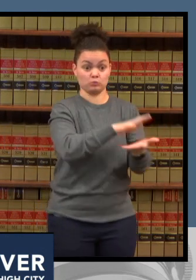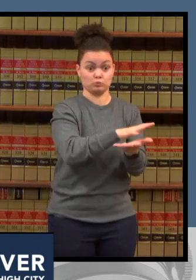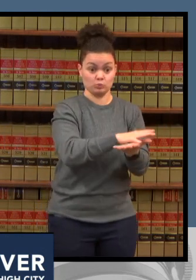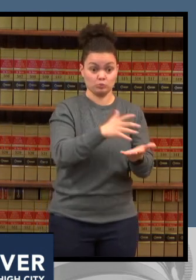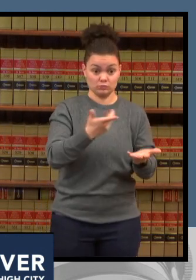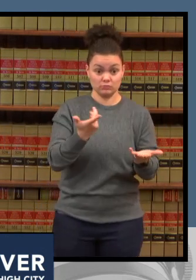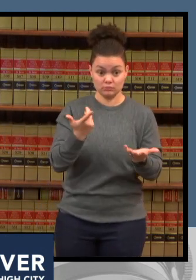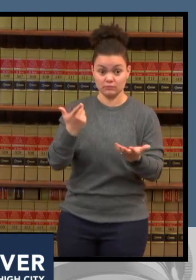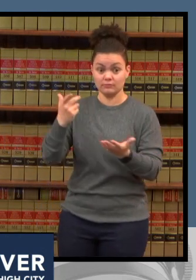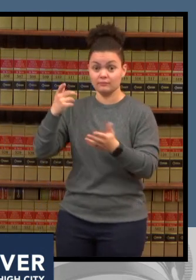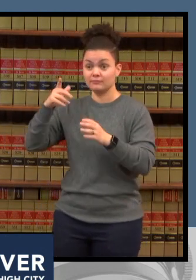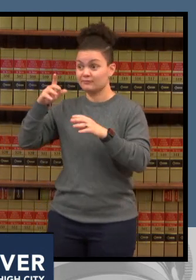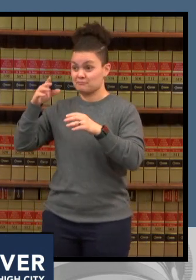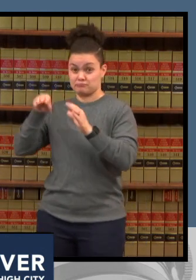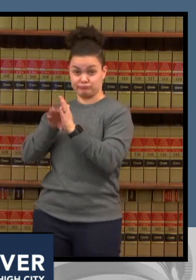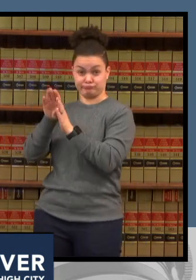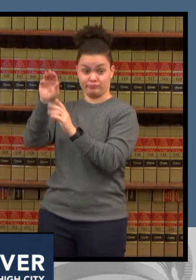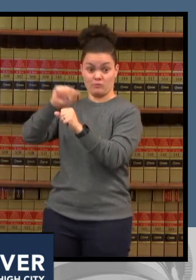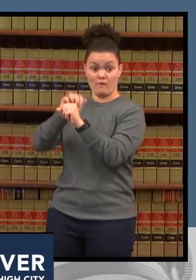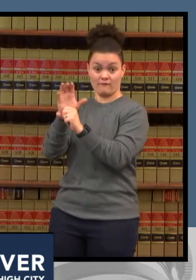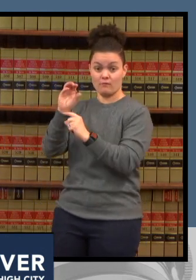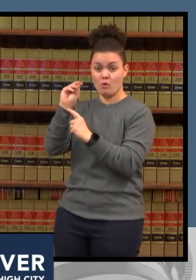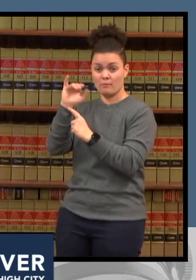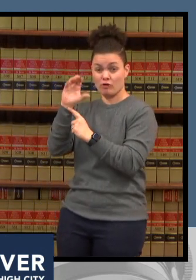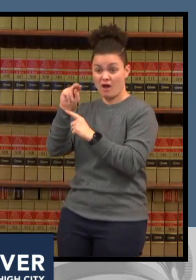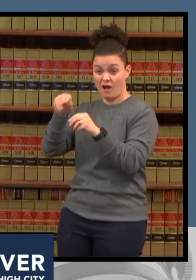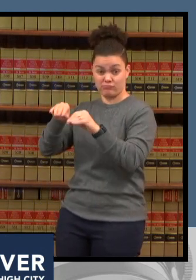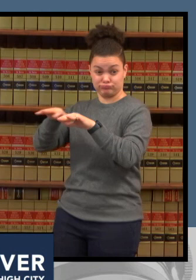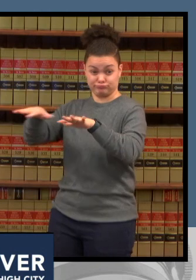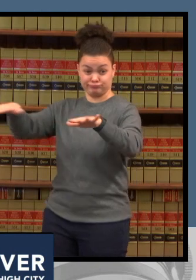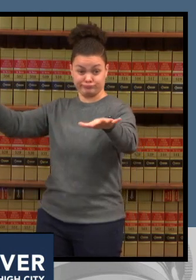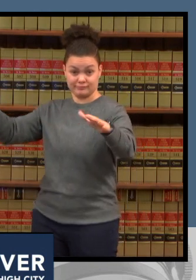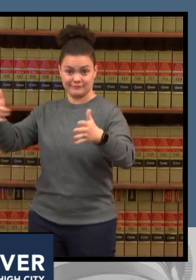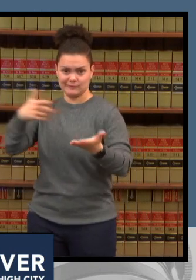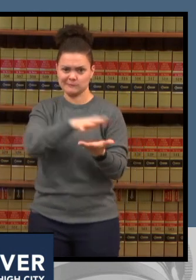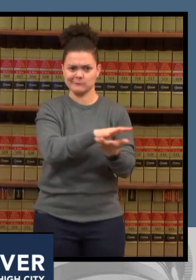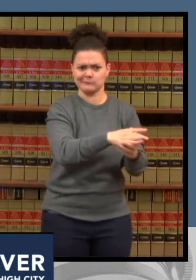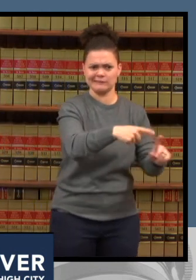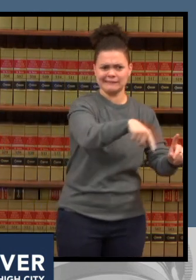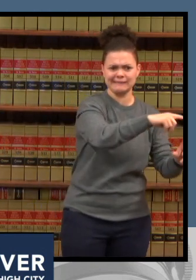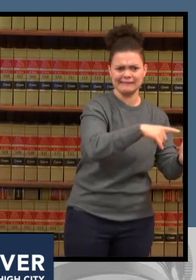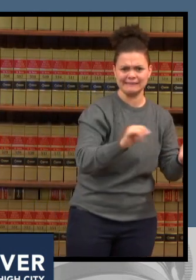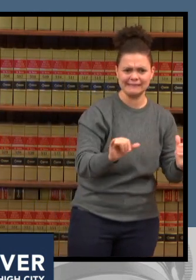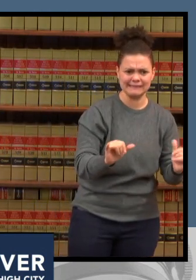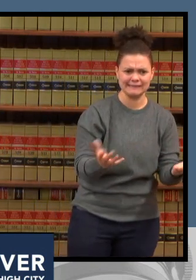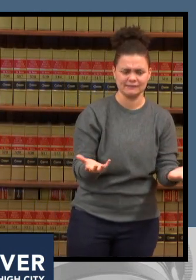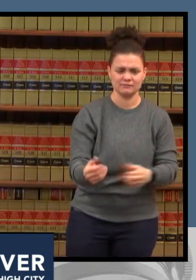variant we know and this is one of the lessons learned from the pandemic is that kids learn best